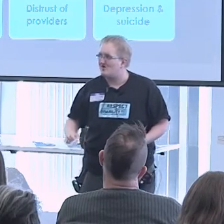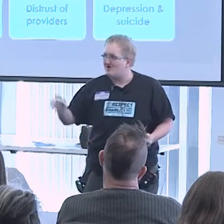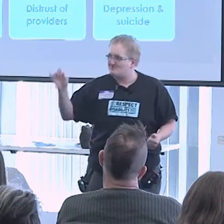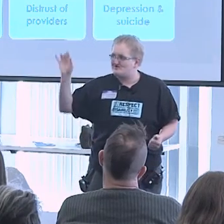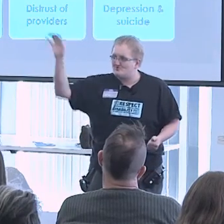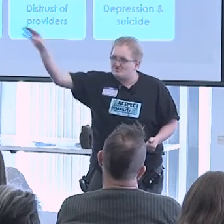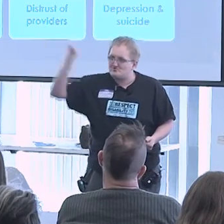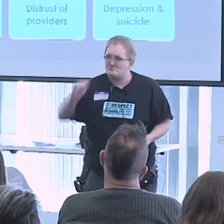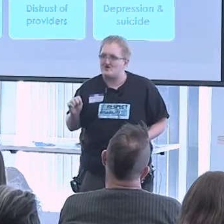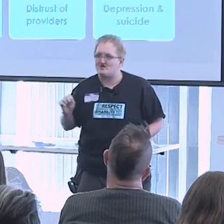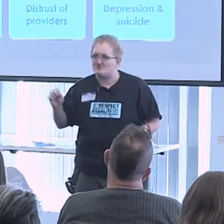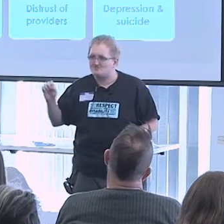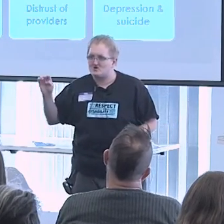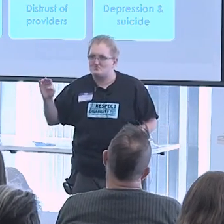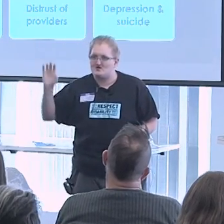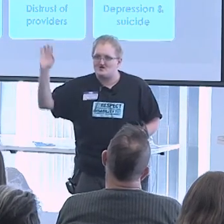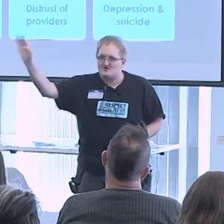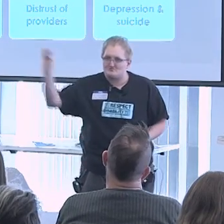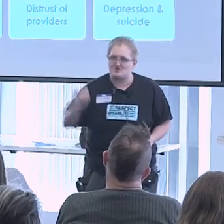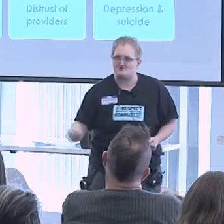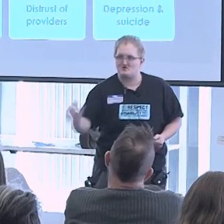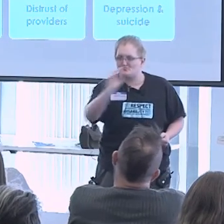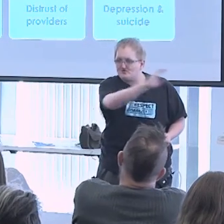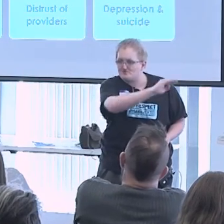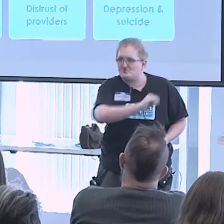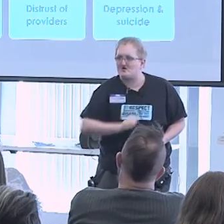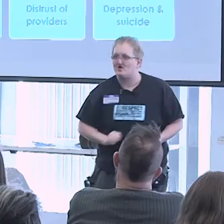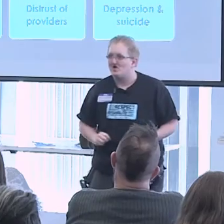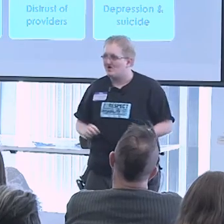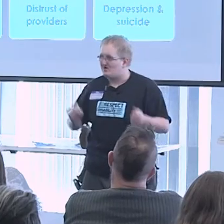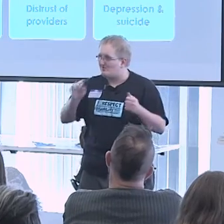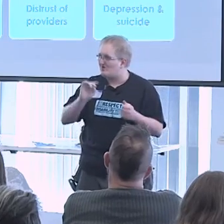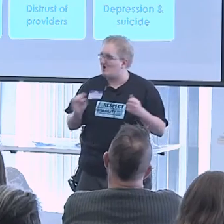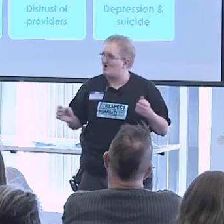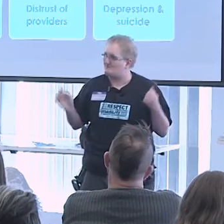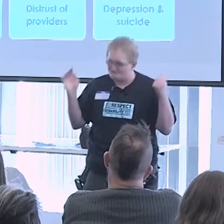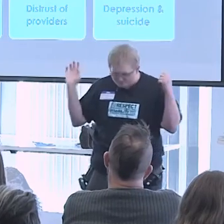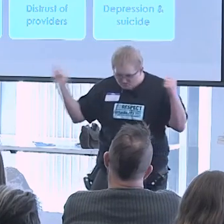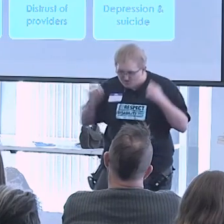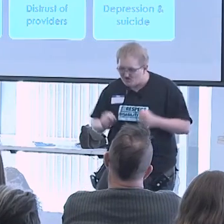They go this way, it's not okay, they get punished. They go this way, and eventually